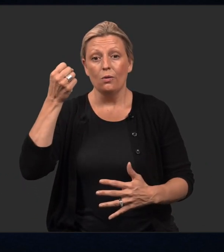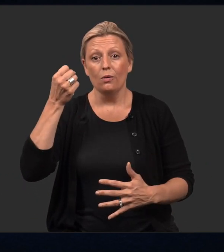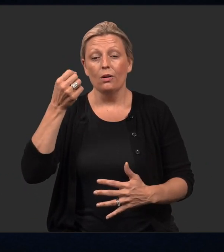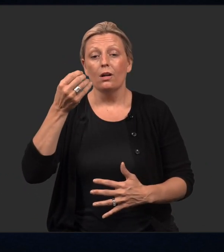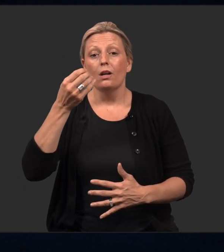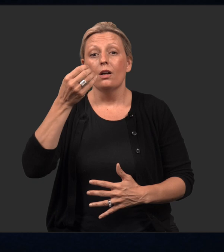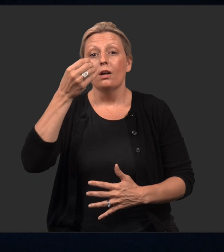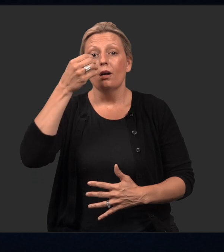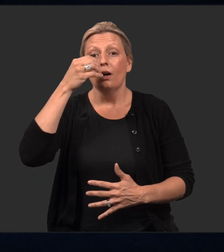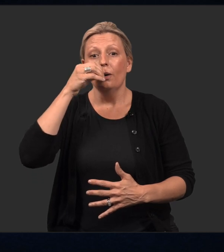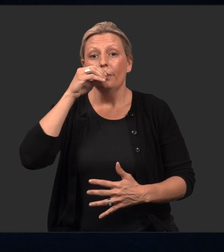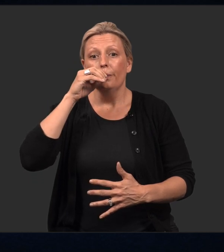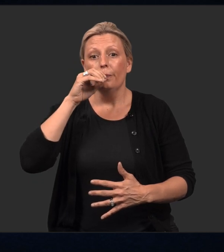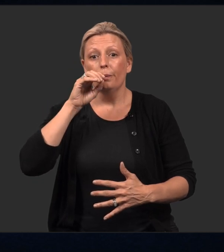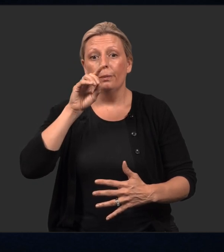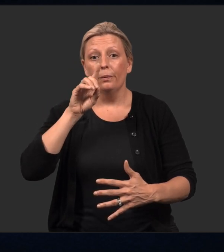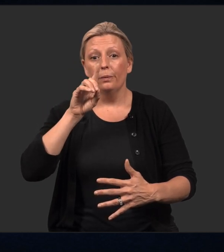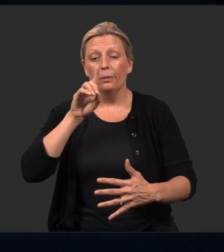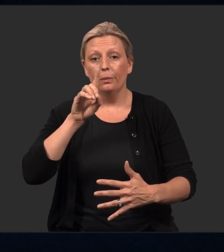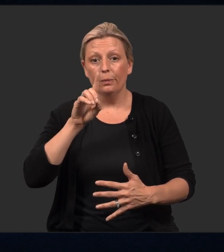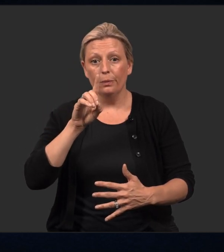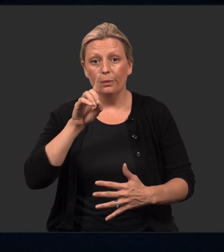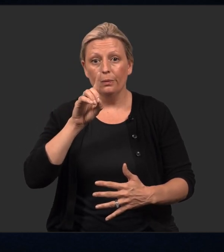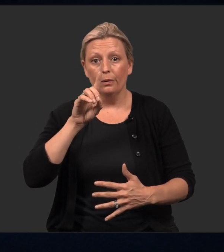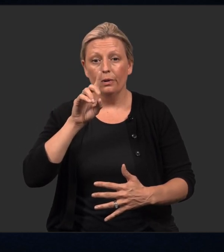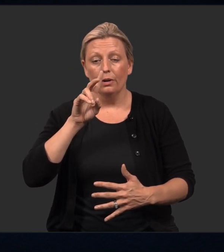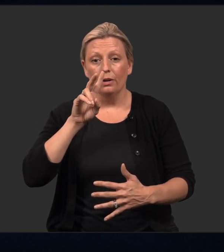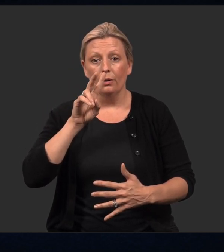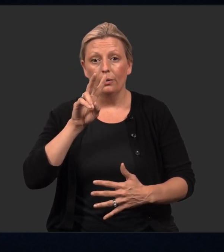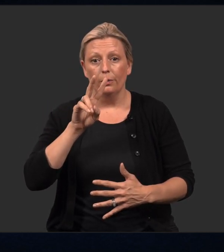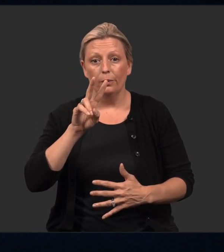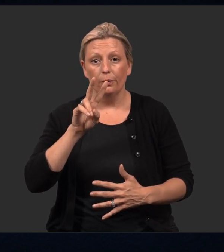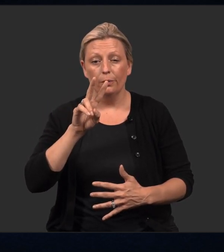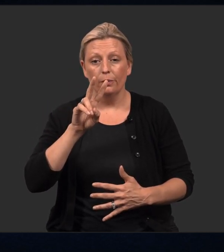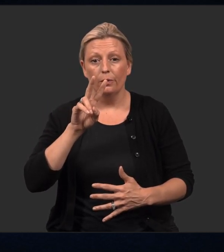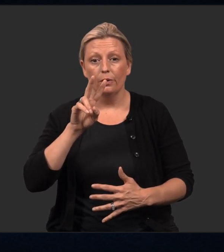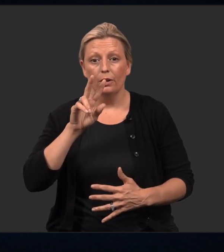then hold that breath a moment, and release with four breaths.